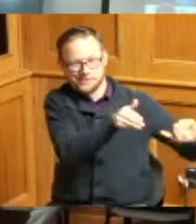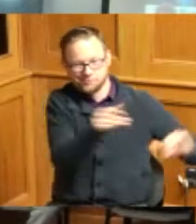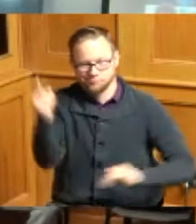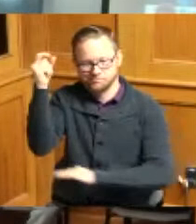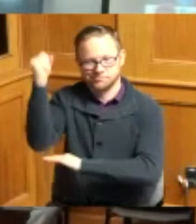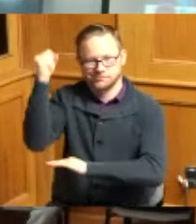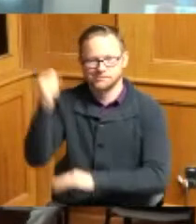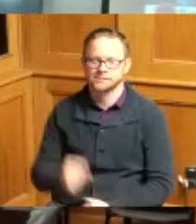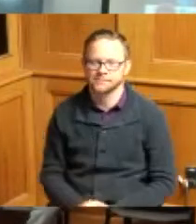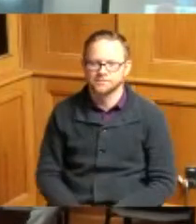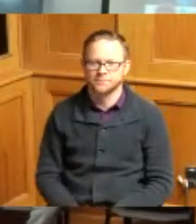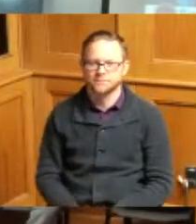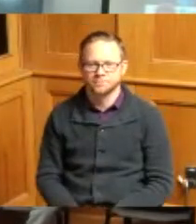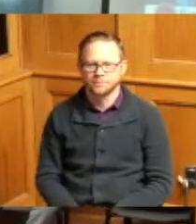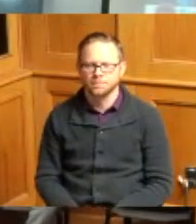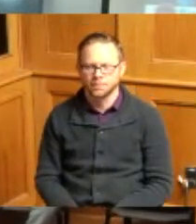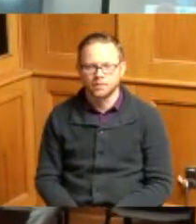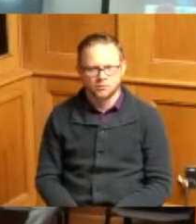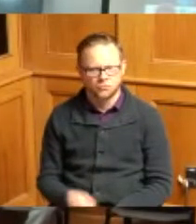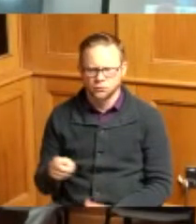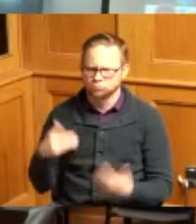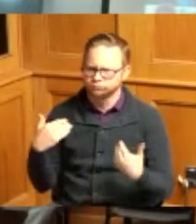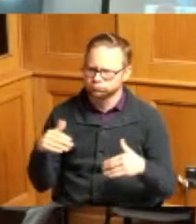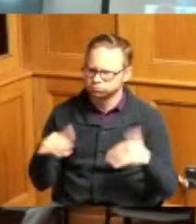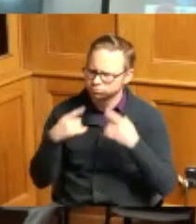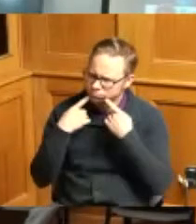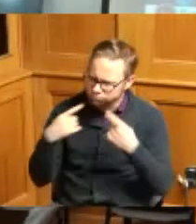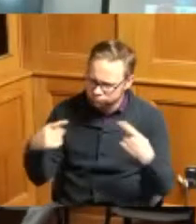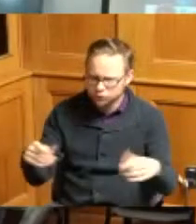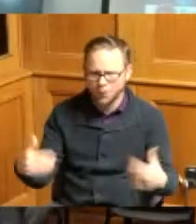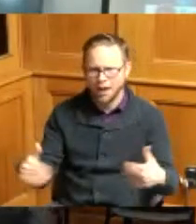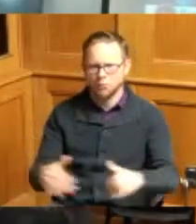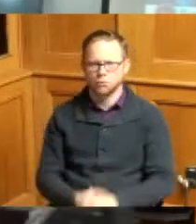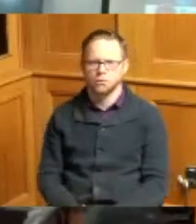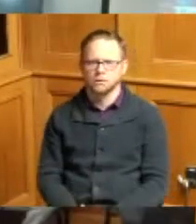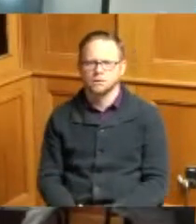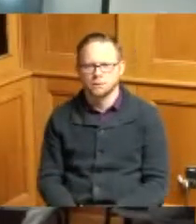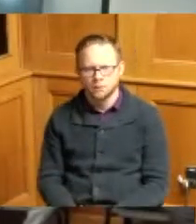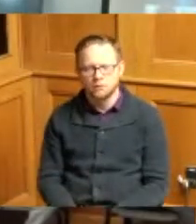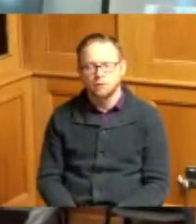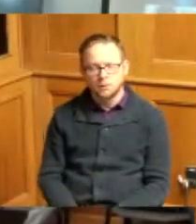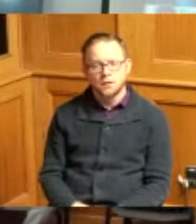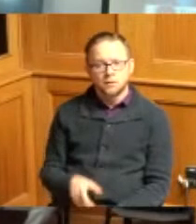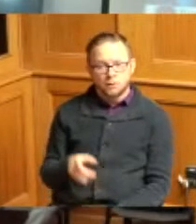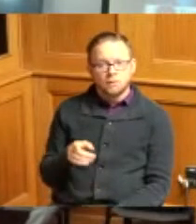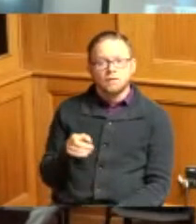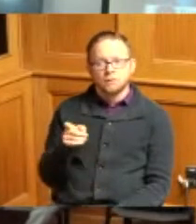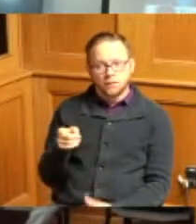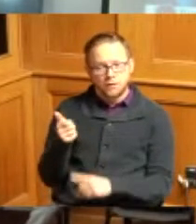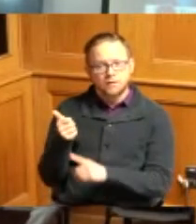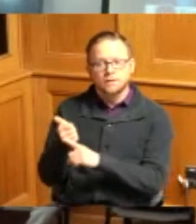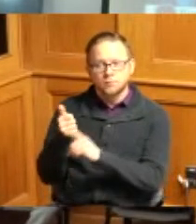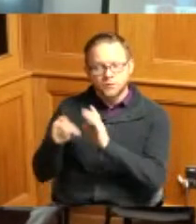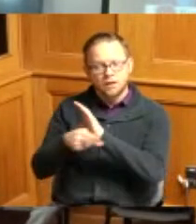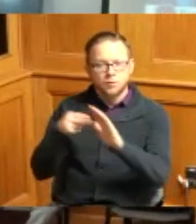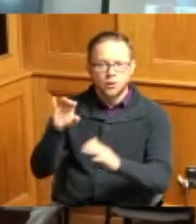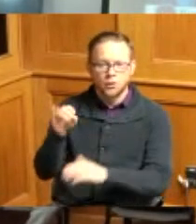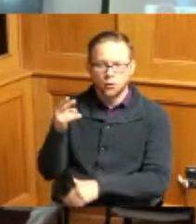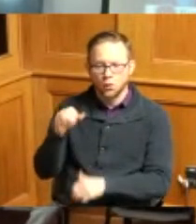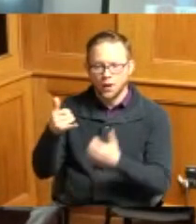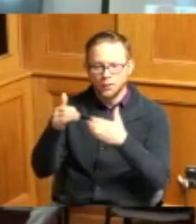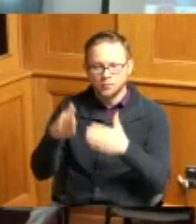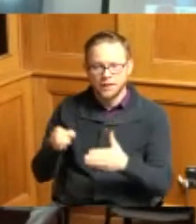but he's also a very accomplished star and he was named Ohio player of the year by Gatorade